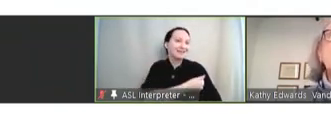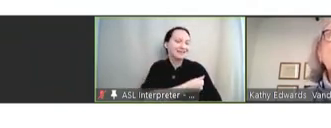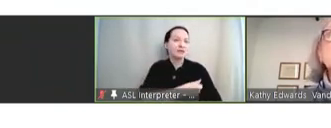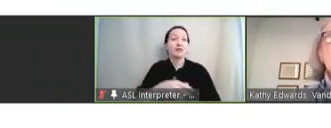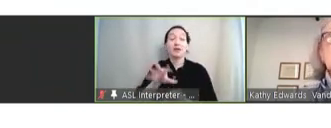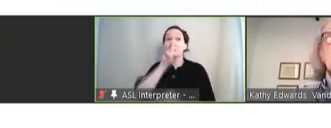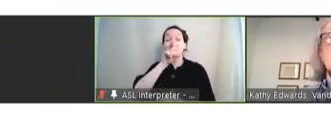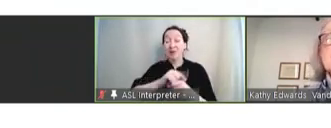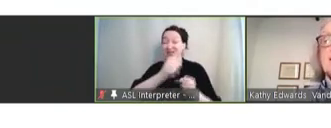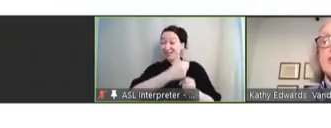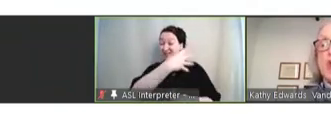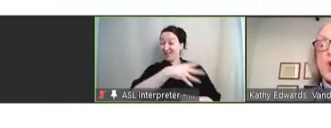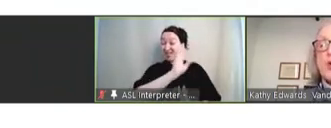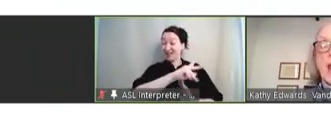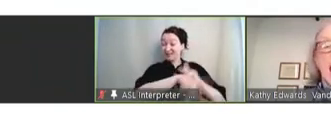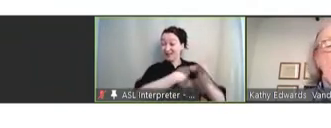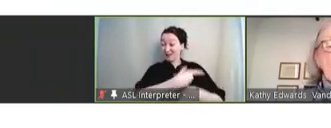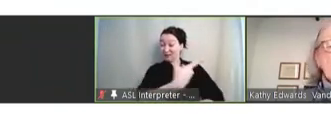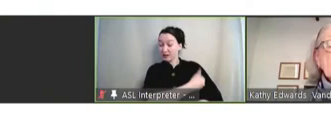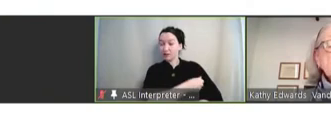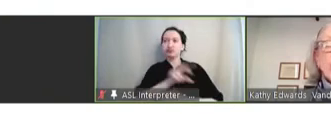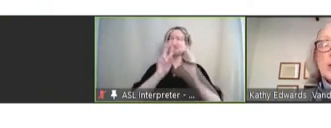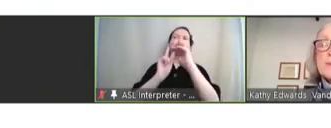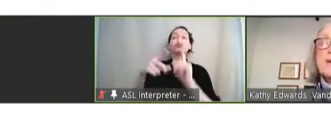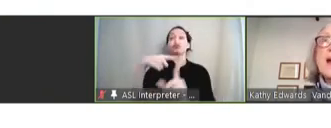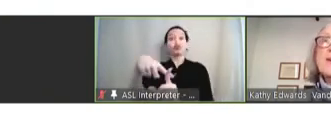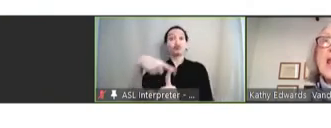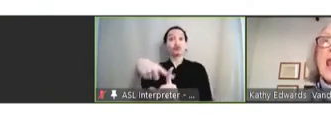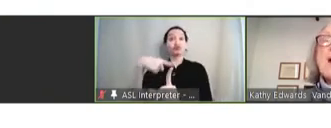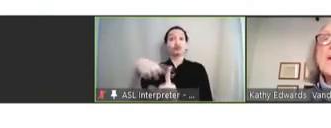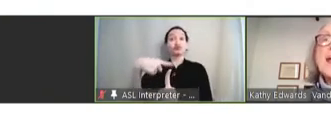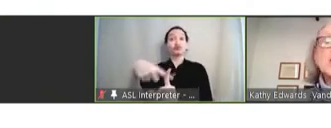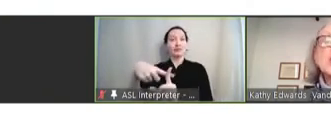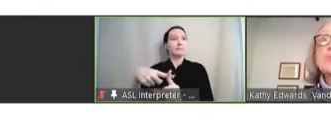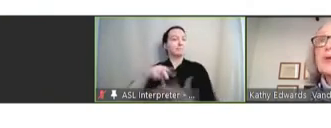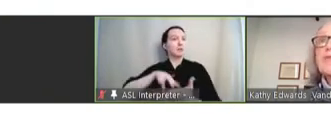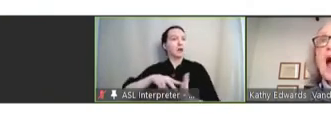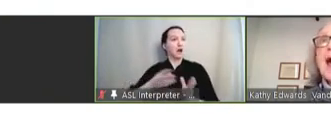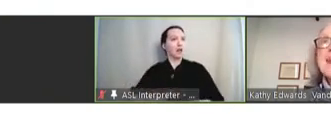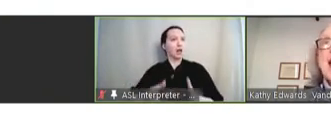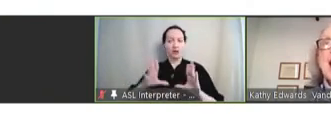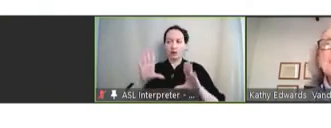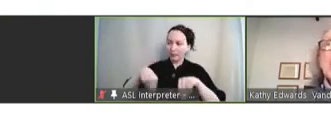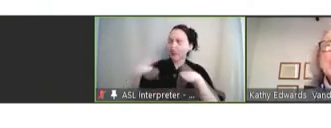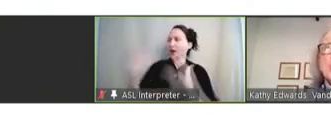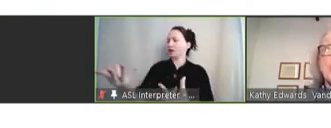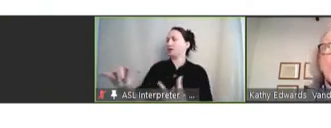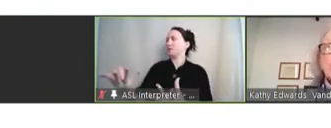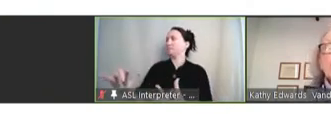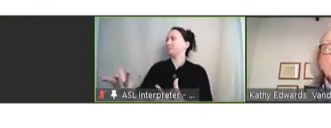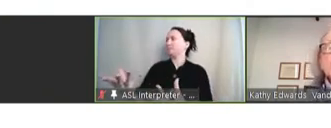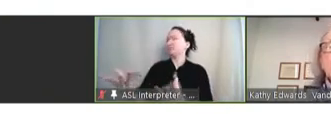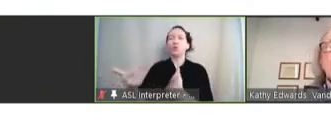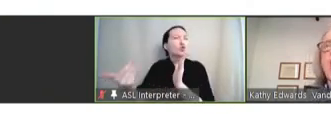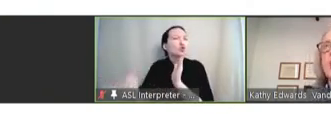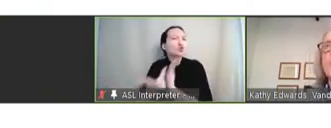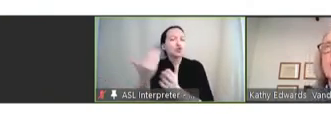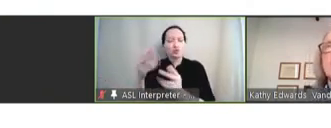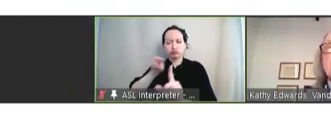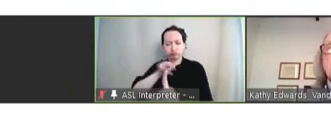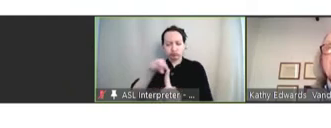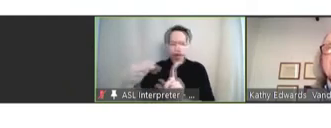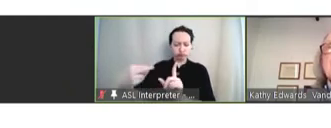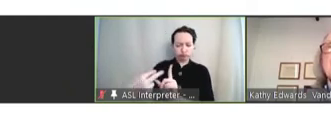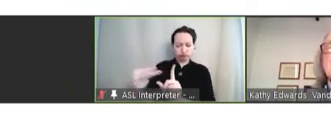those vaccines have shown in terms of allowing us to provide new approaches are really breathtaking.